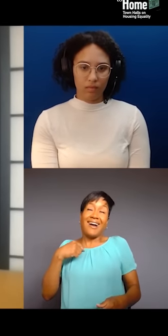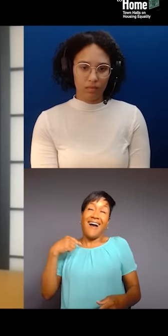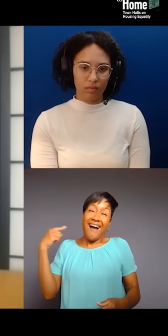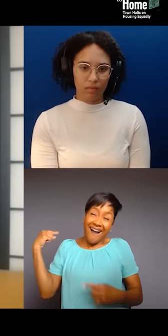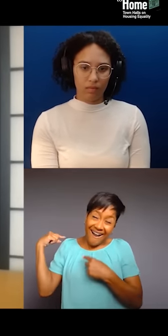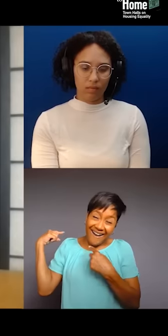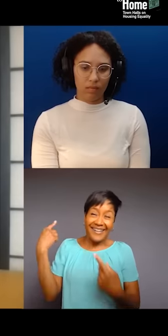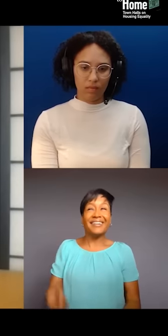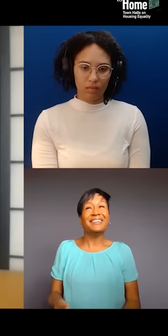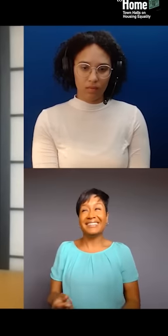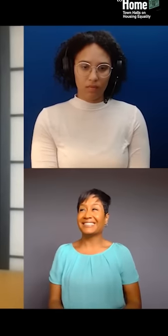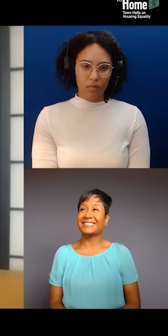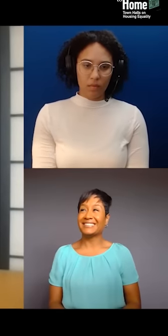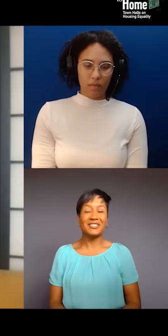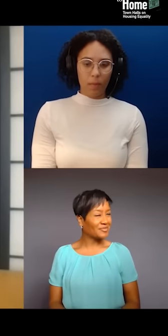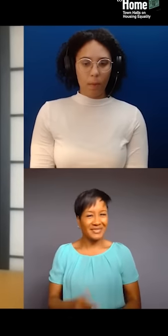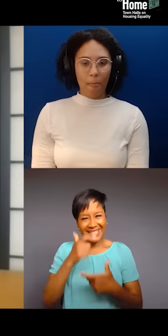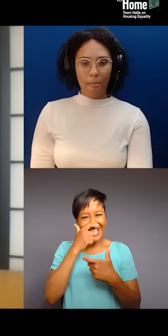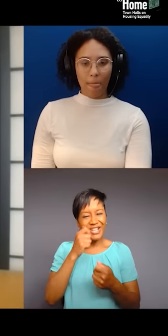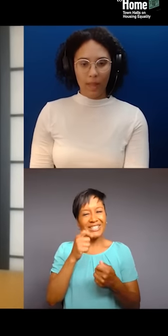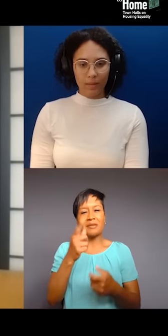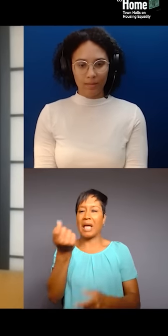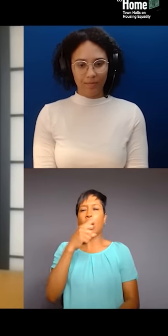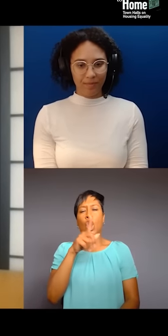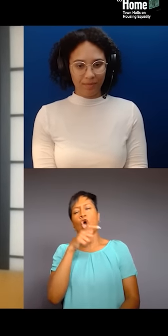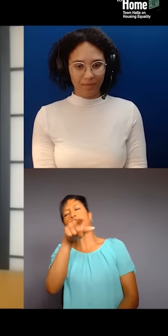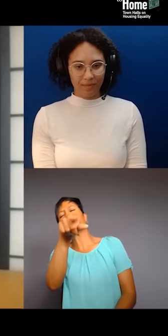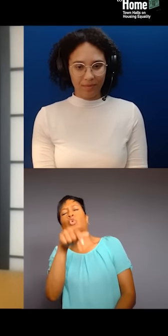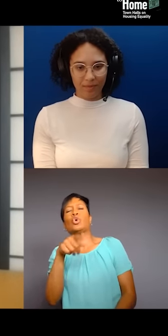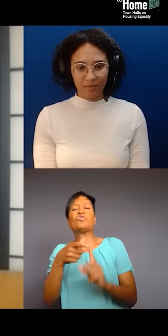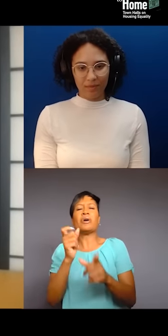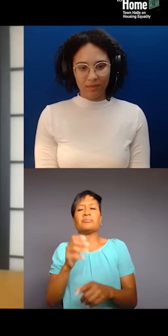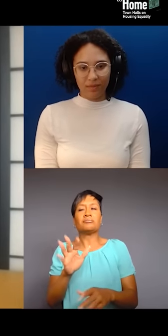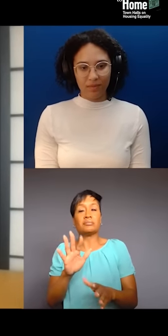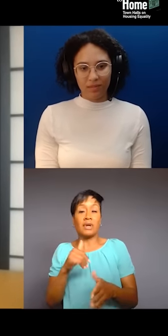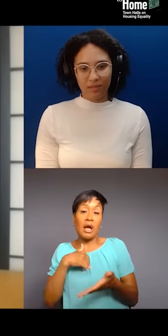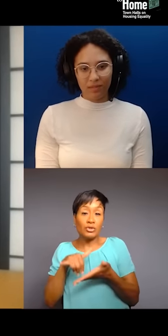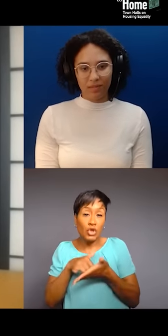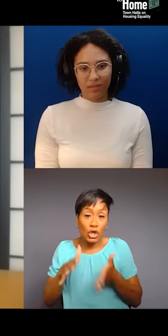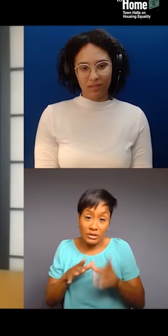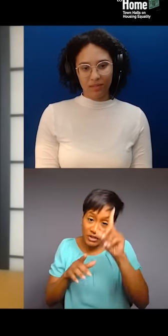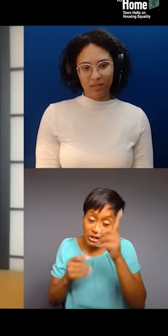I'm like, I'm a New Yorker, first and foremost, but I'm also Caribbean. I'm also from the island of Quisqueya,